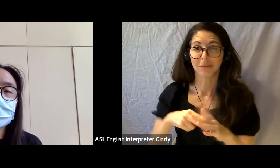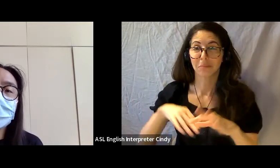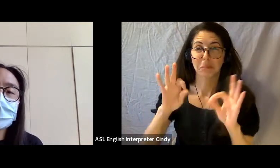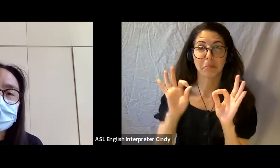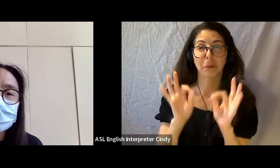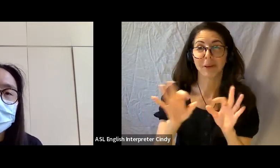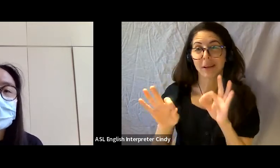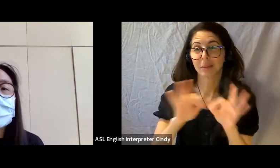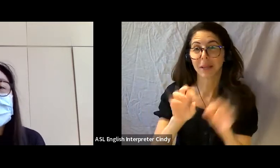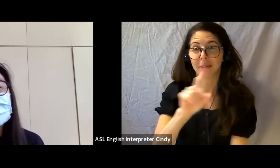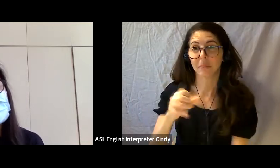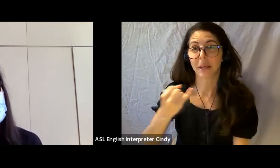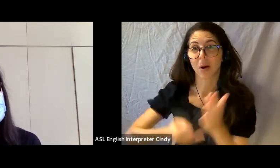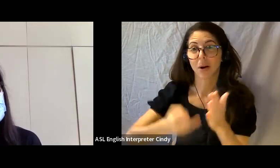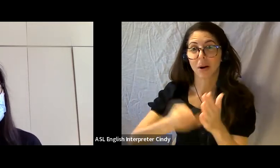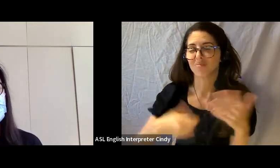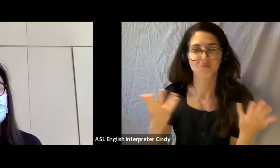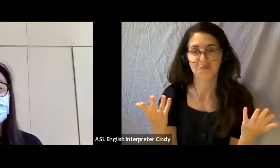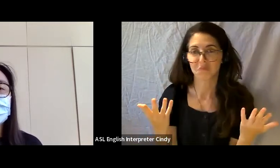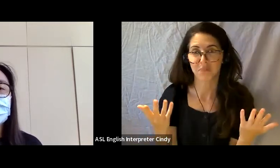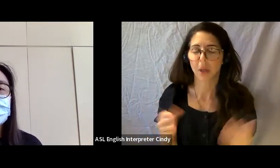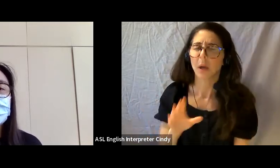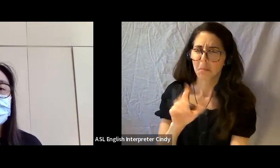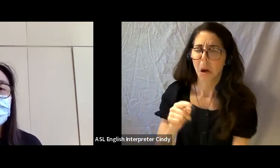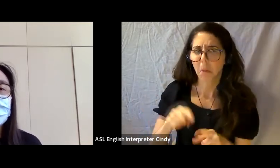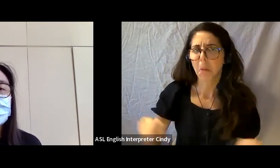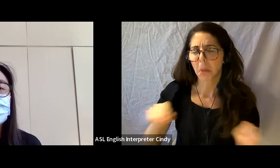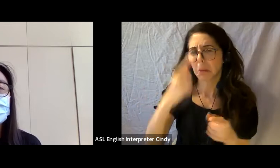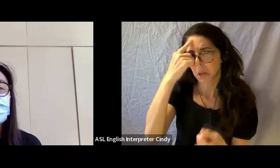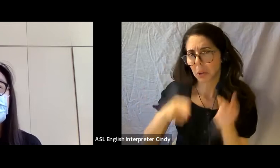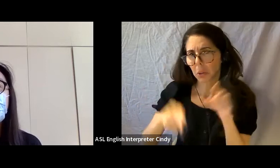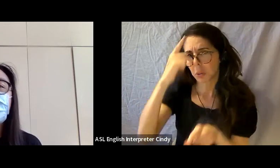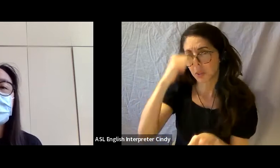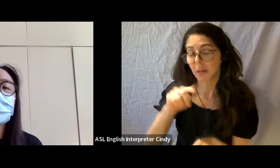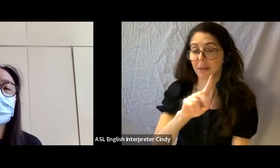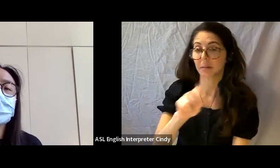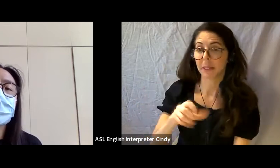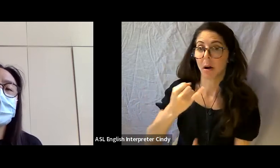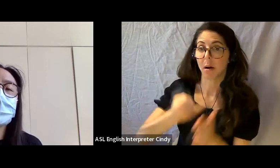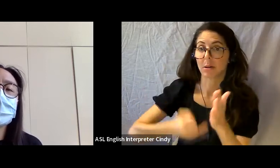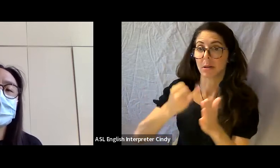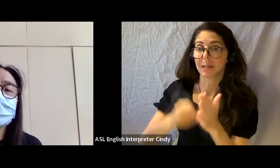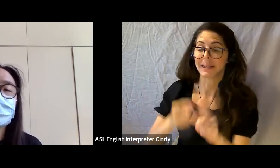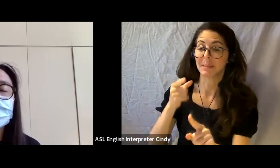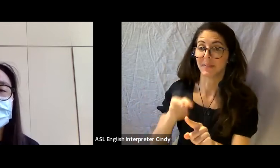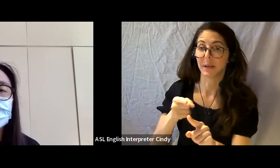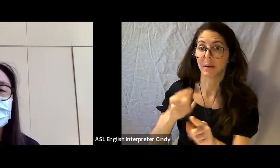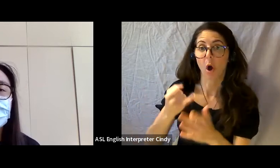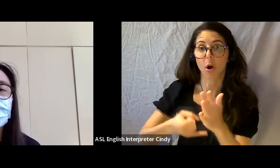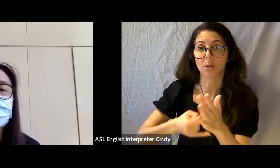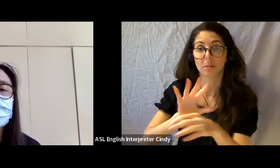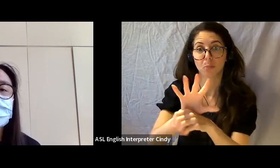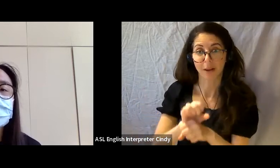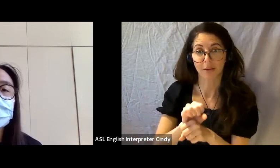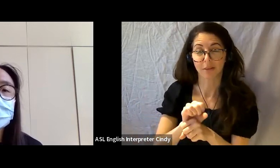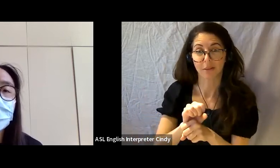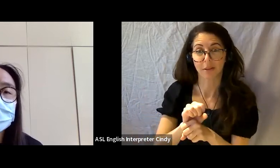but it is sort of generally agreed that disability arts is a specific arts practice which involves disabled